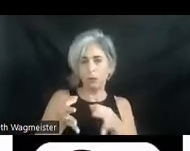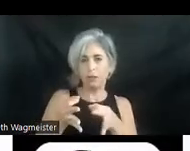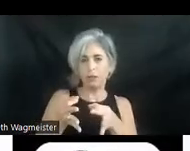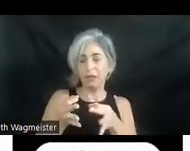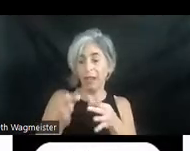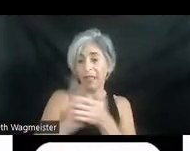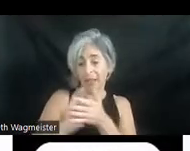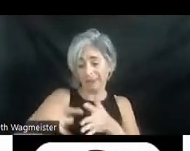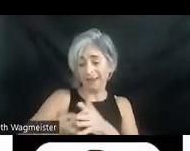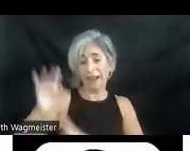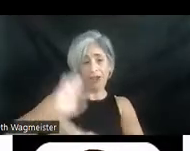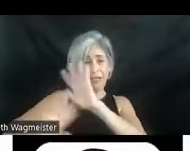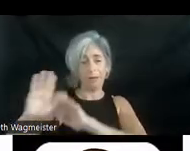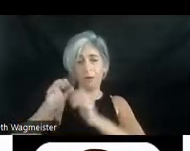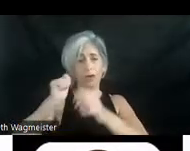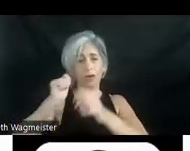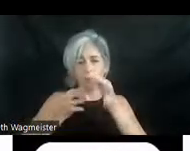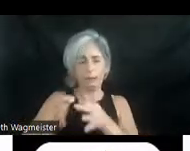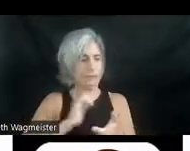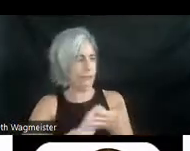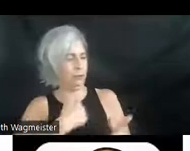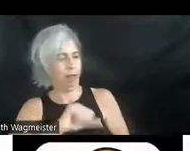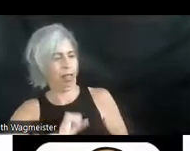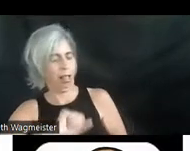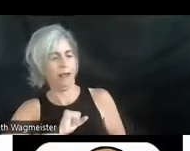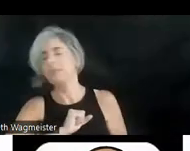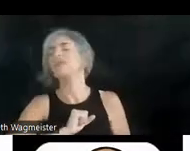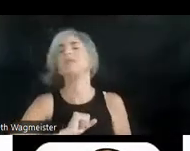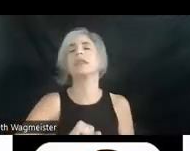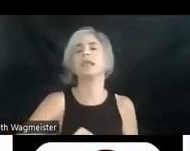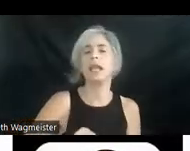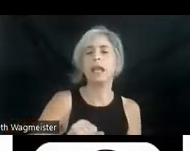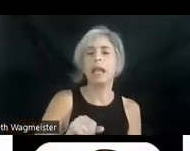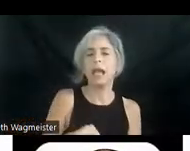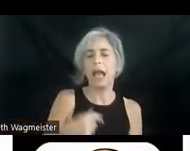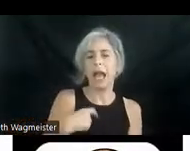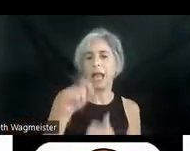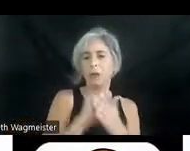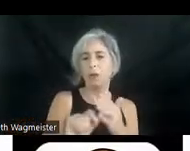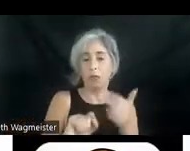television broadcast began really. I wrote in voice three of the first programs broadcast